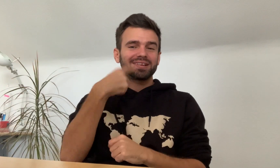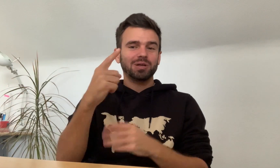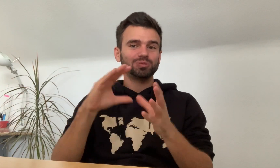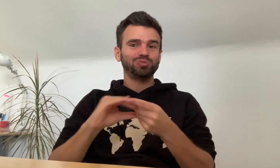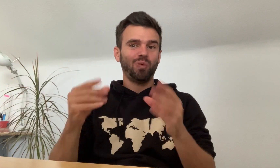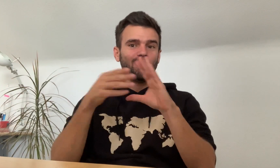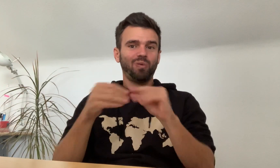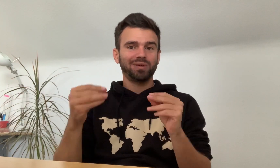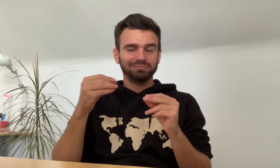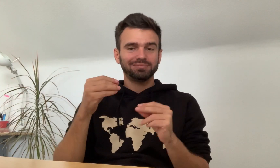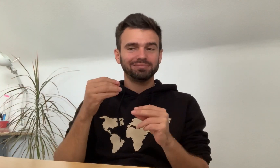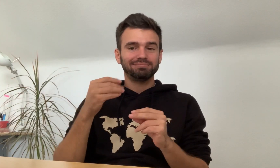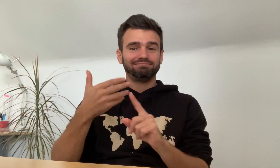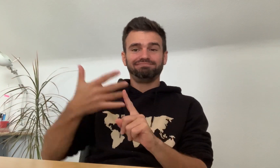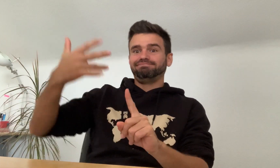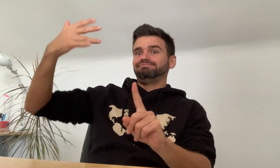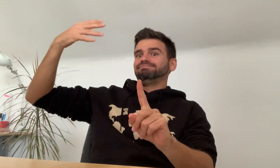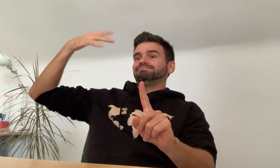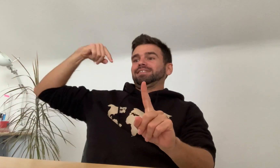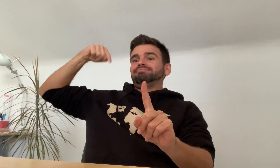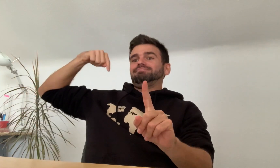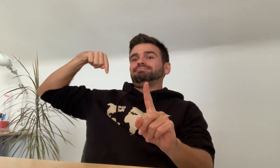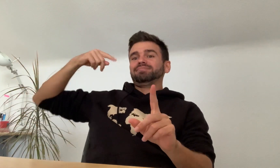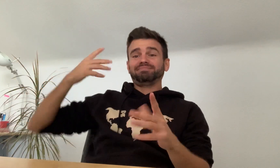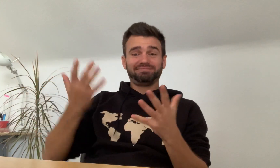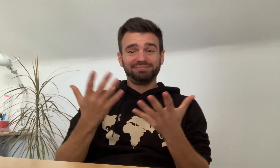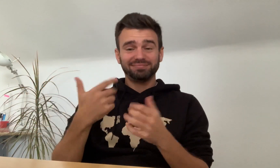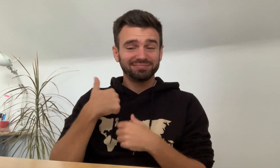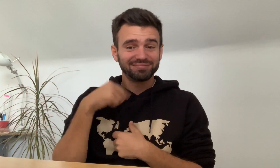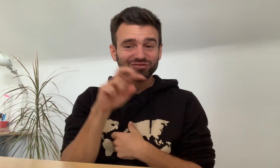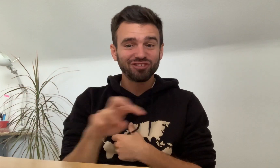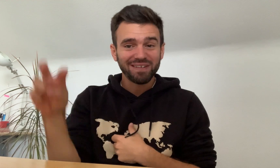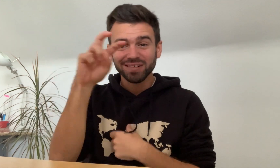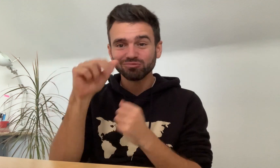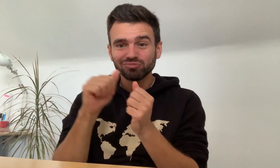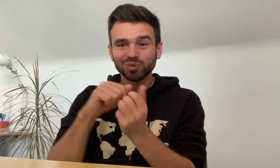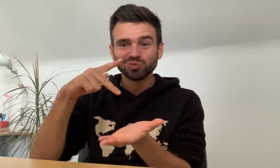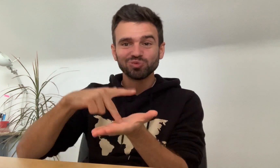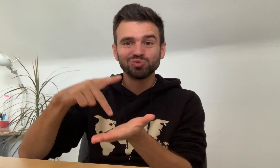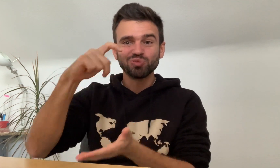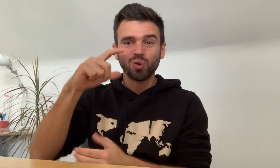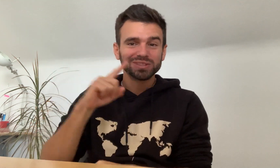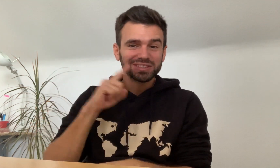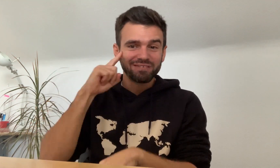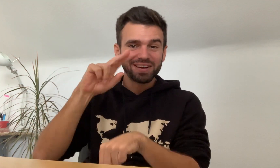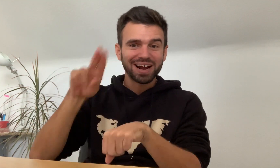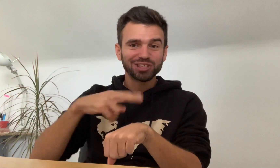I’ll tell you a story about my experience traveling with Joel